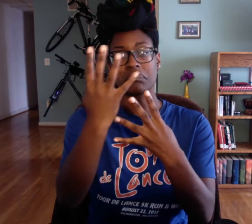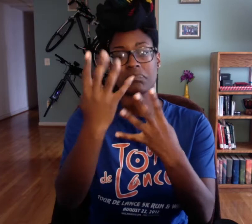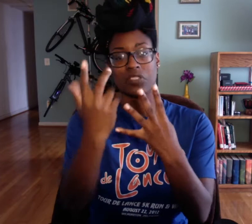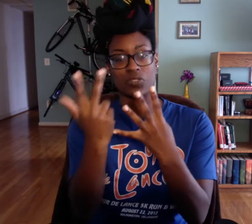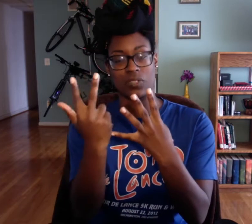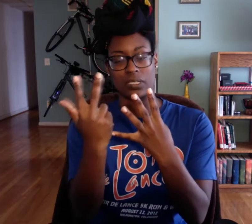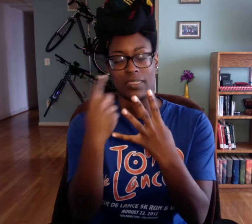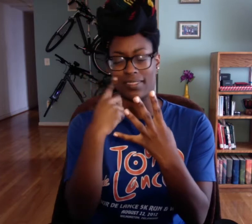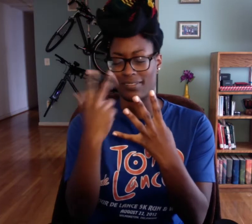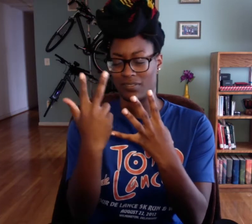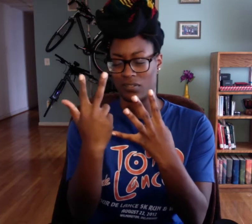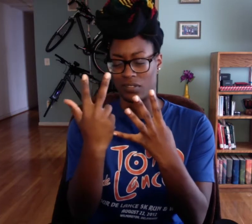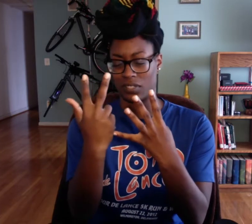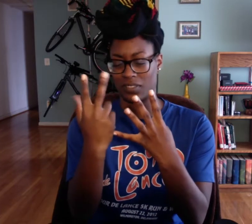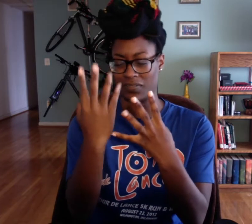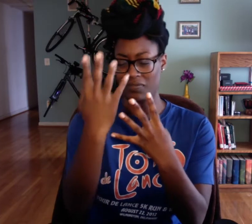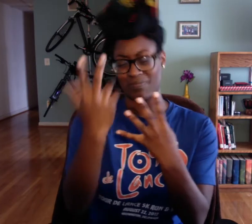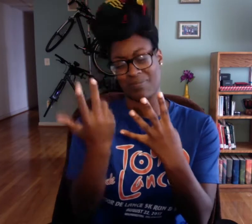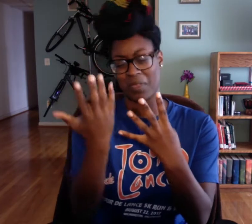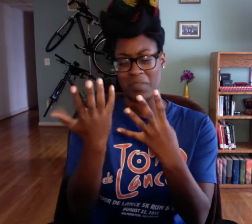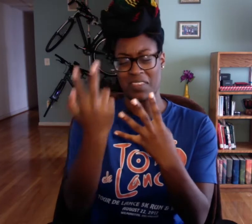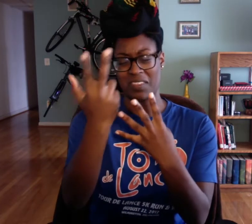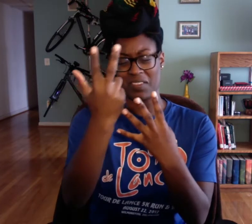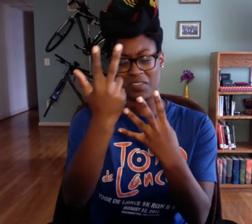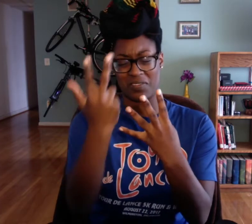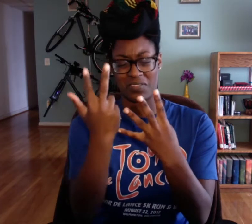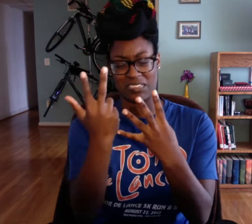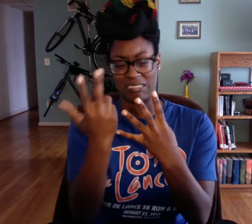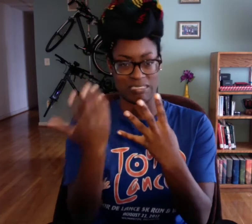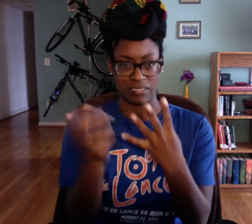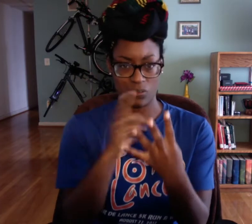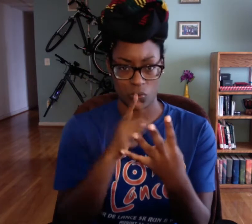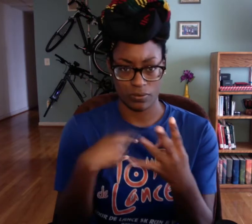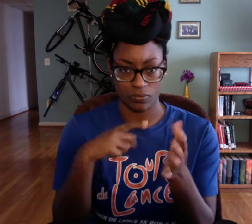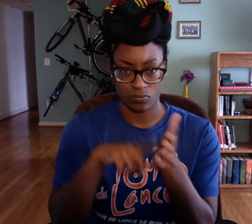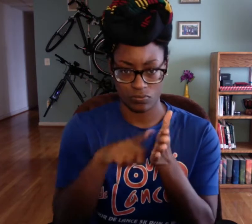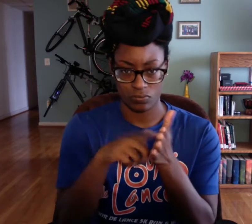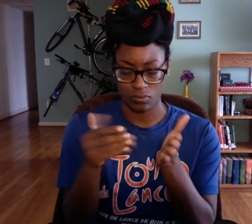But, 4, 4, 3 I think, or it might be the last two semesters I have 3 classes.